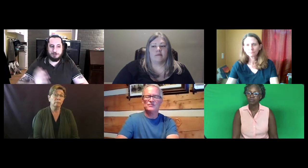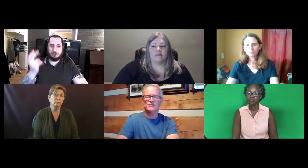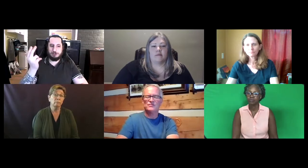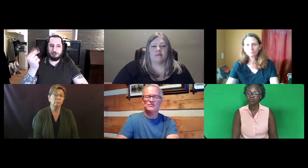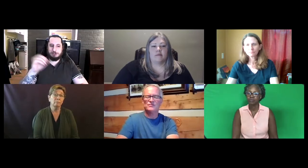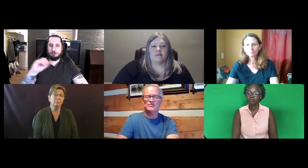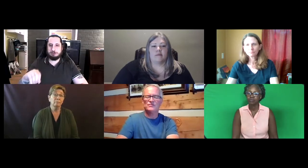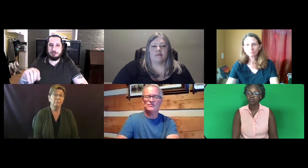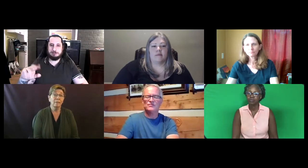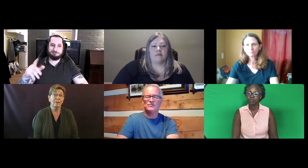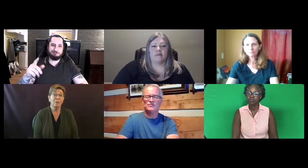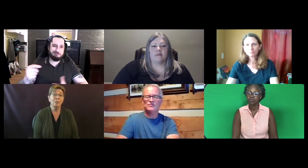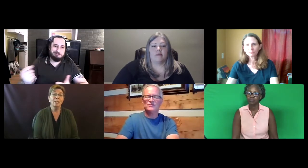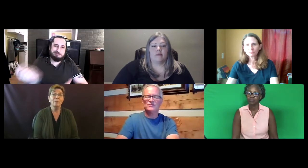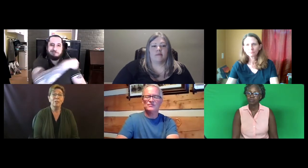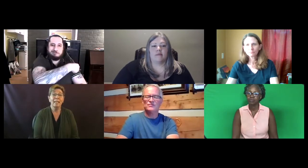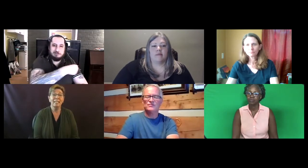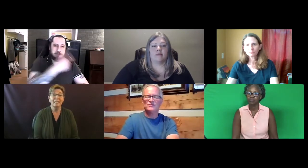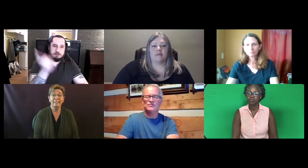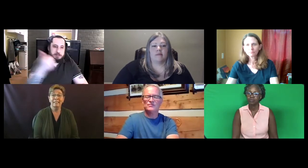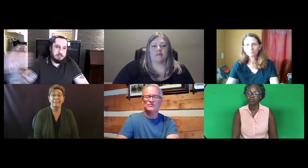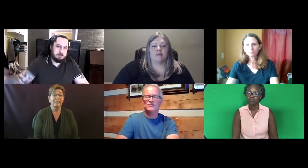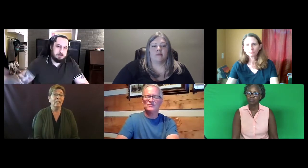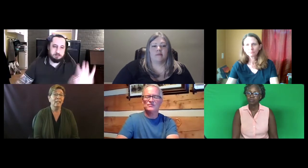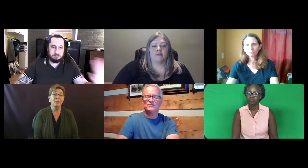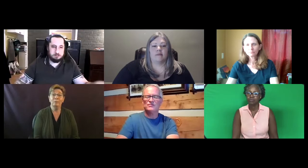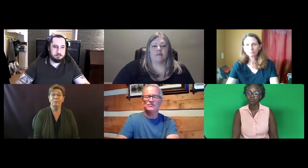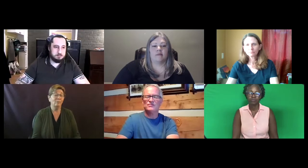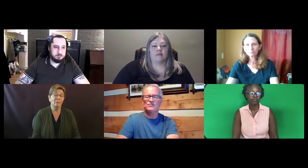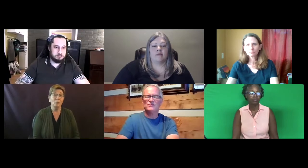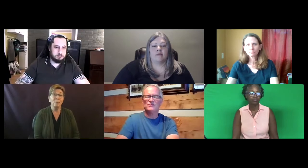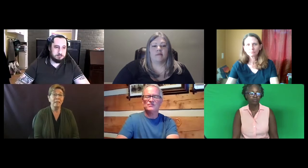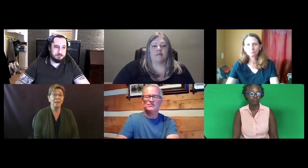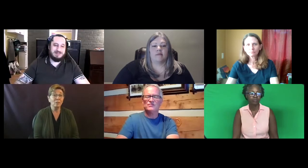Thirteen percent said they do something else.